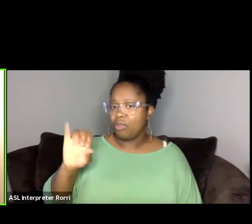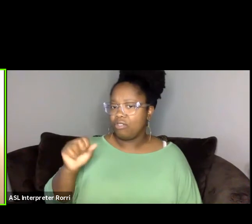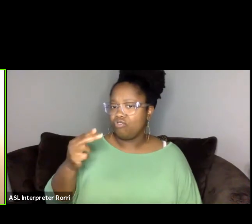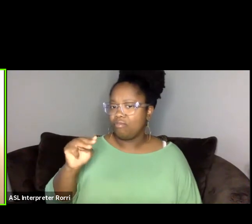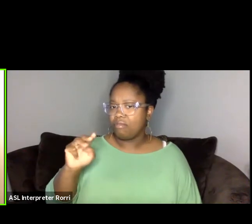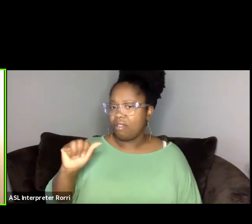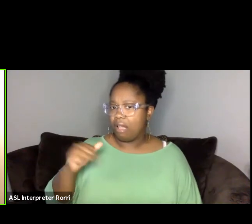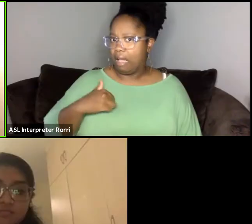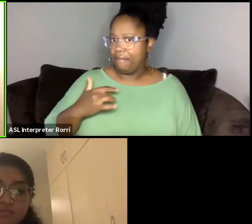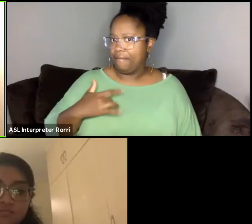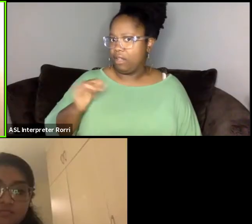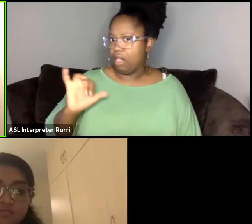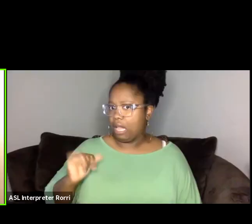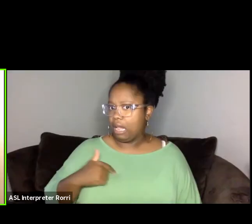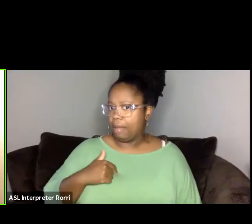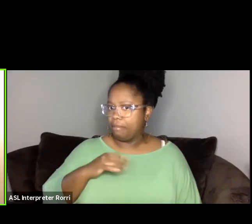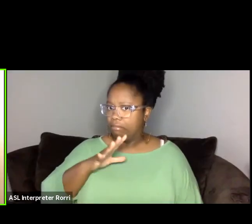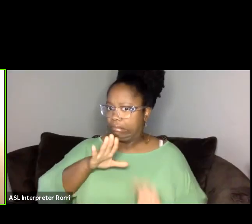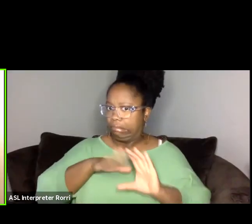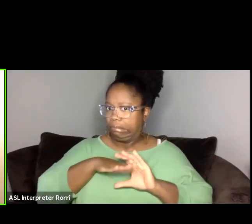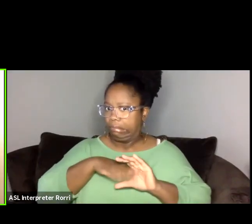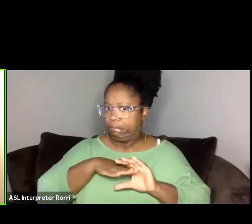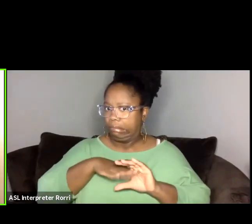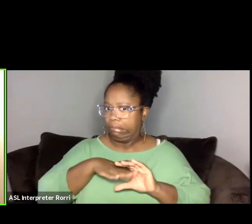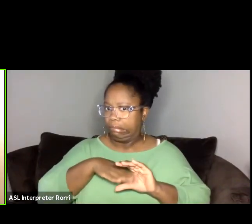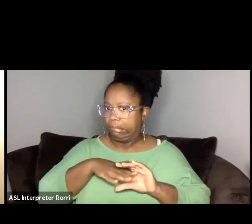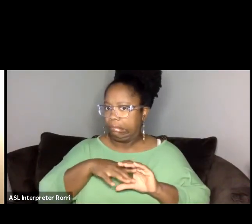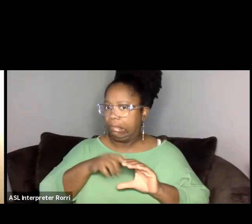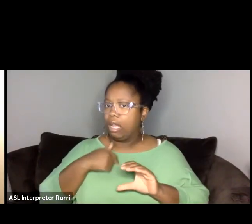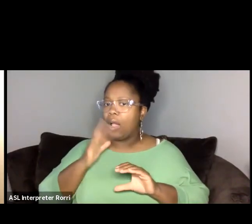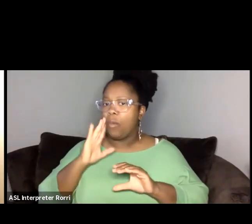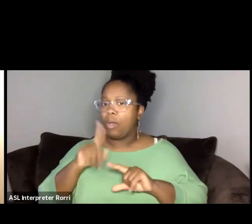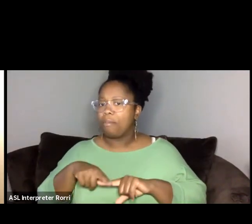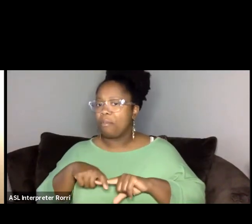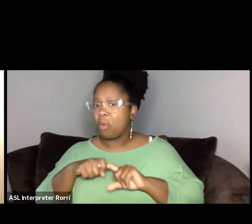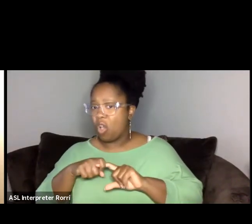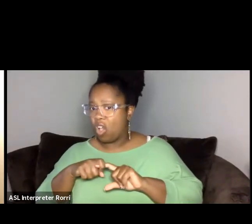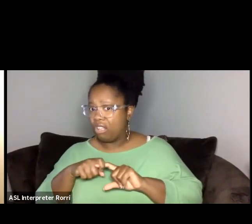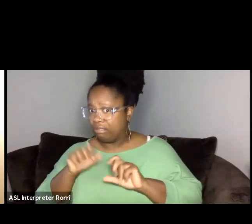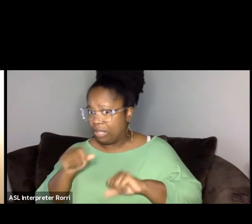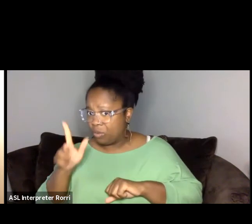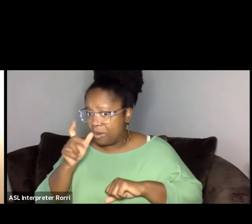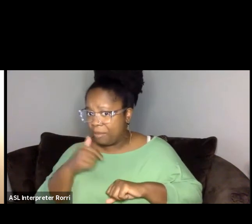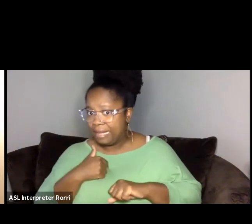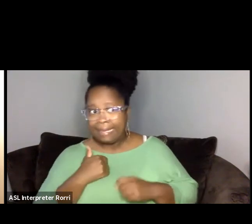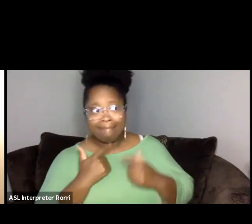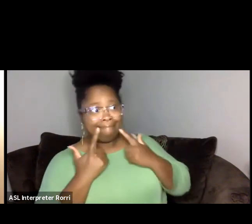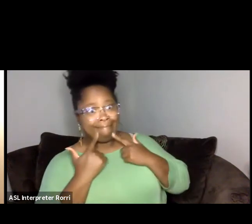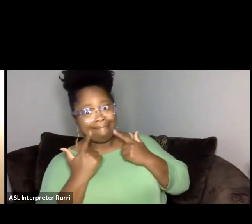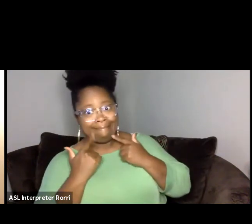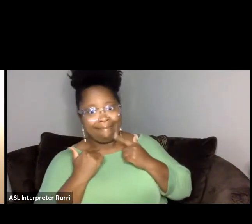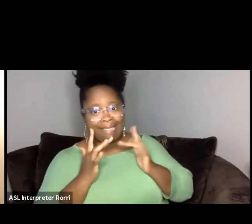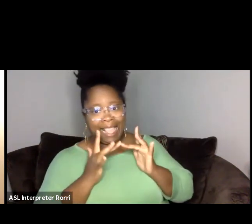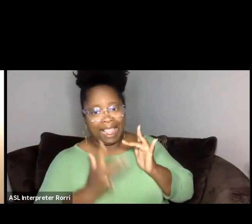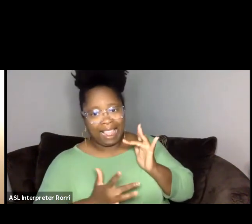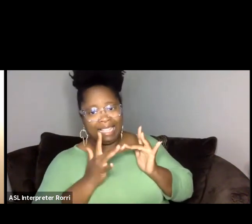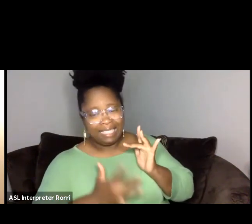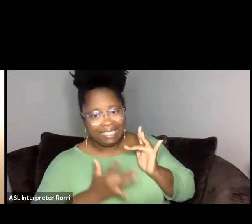so I'm gonna take a pause in case you can hear me and maybe you can, some questions. Yeah (chuckles).